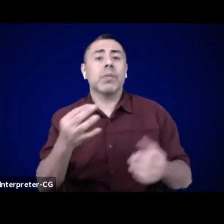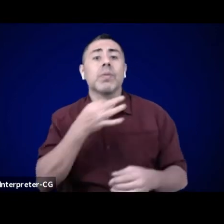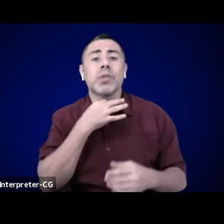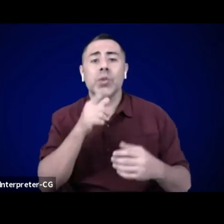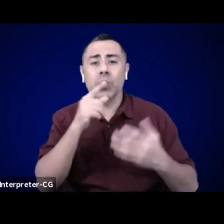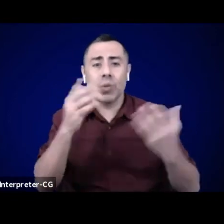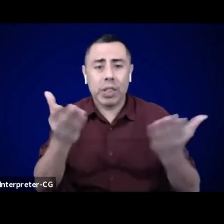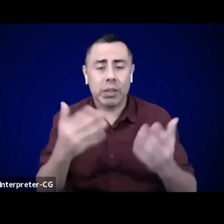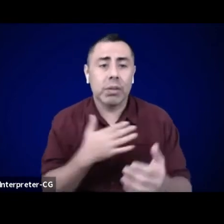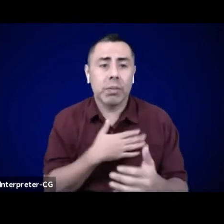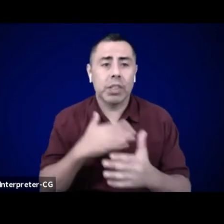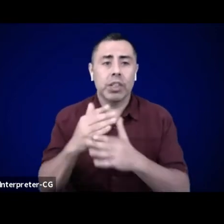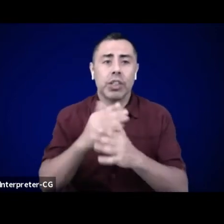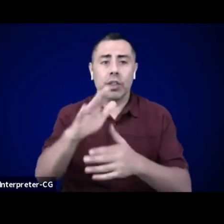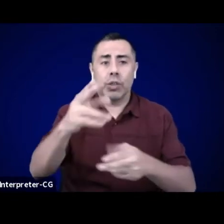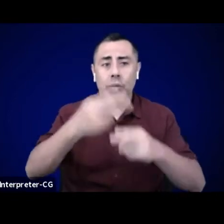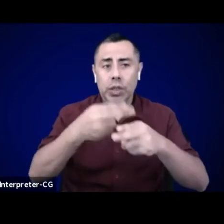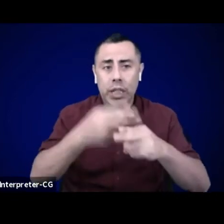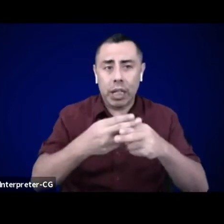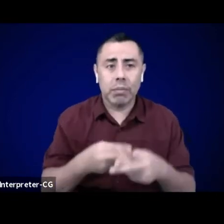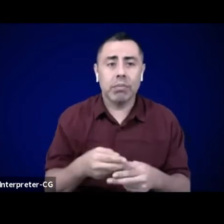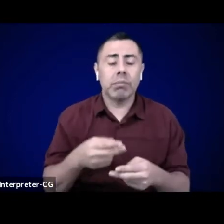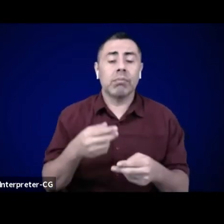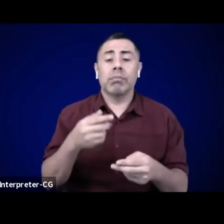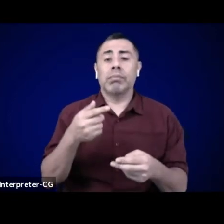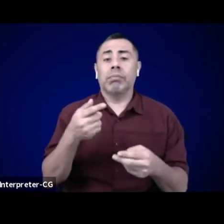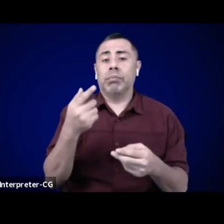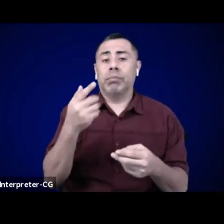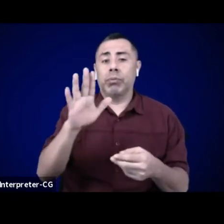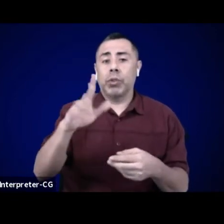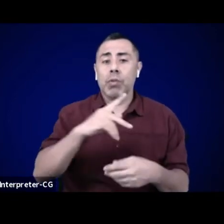and a few words about the energy you're bringing to this experience today.